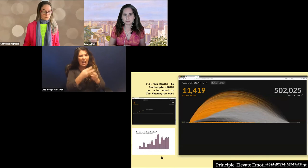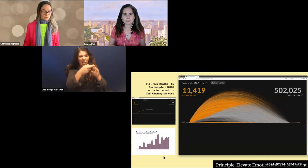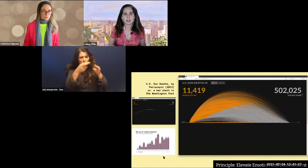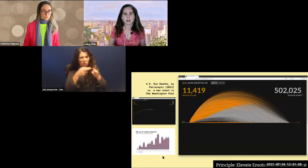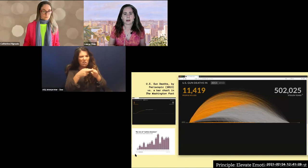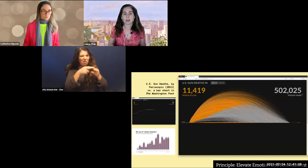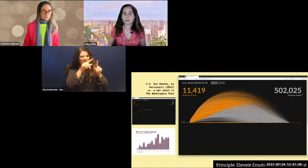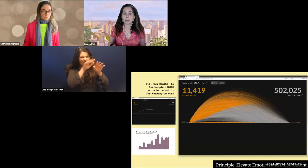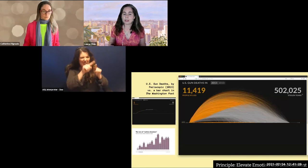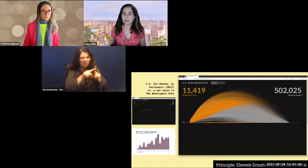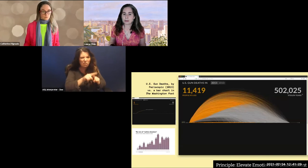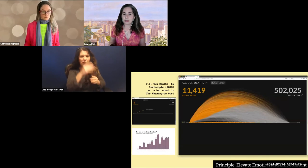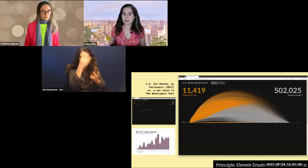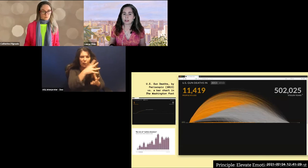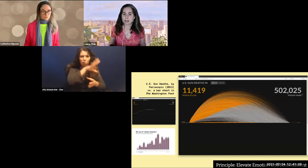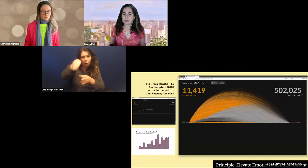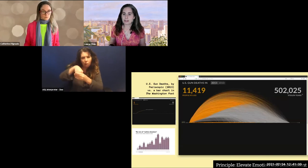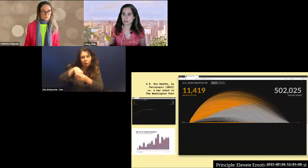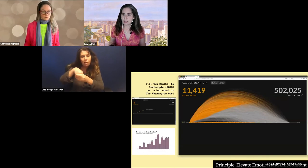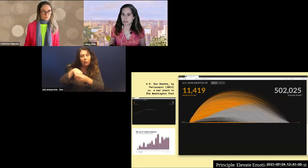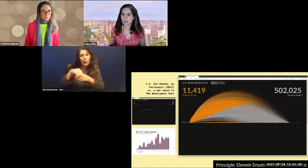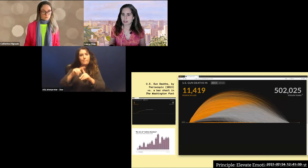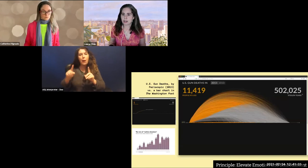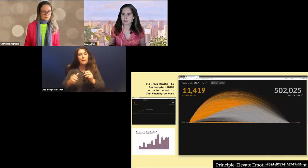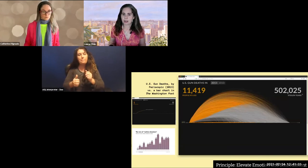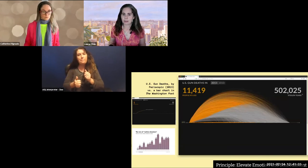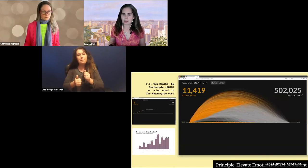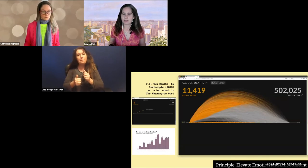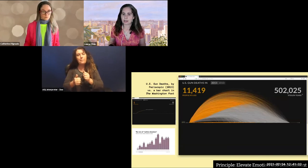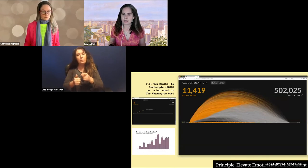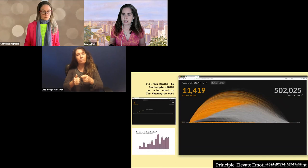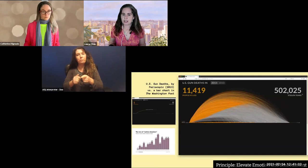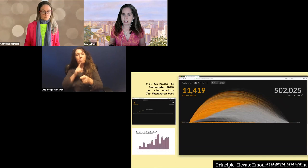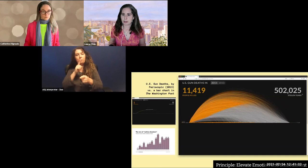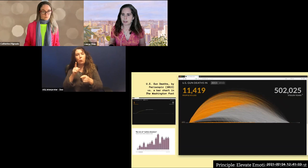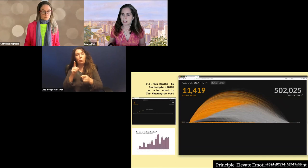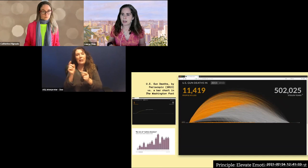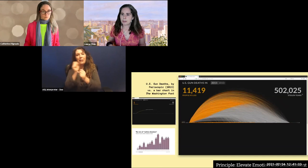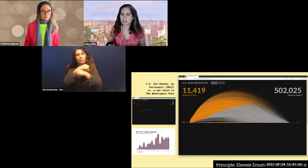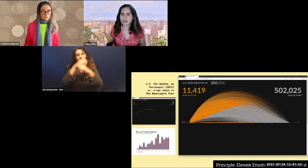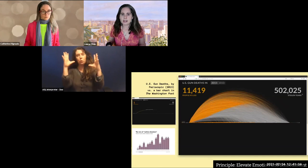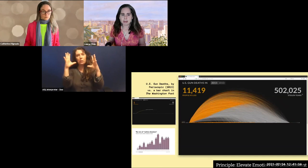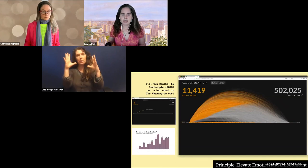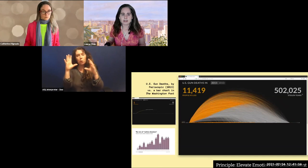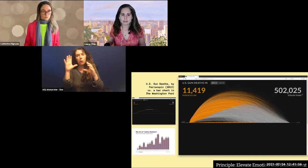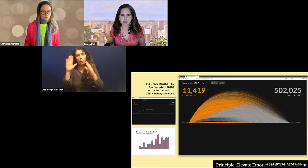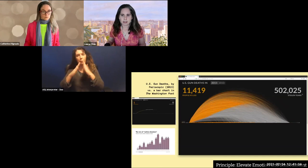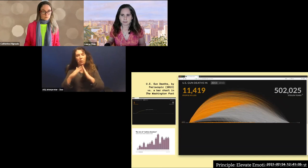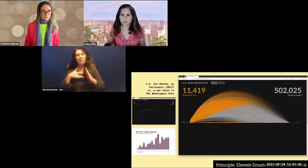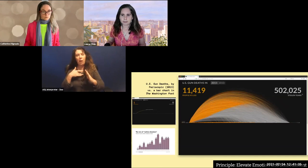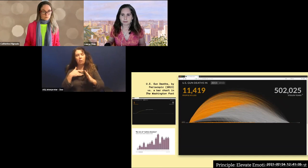But it was viewed with incredible suspicion from the visualization community because it made us feel.